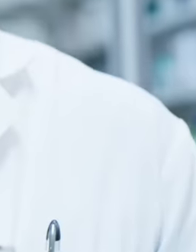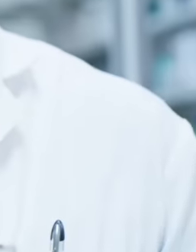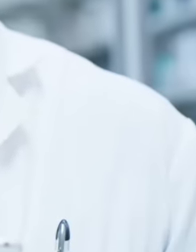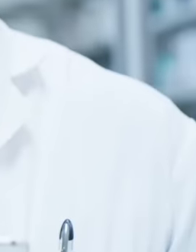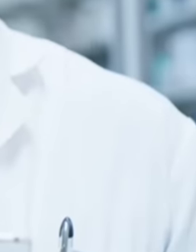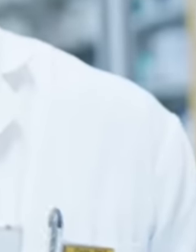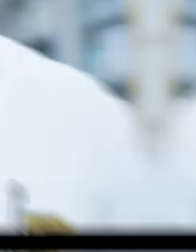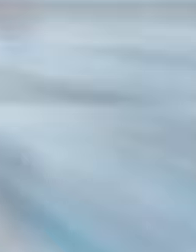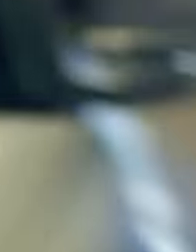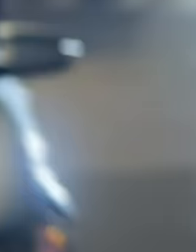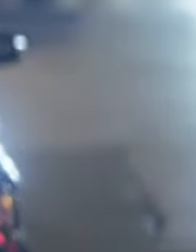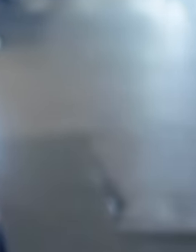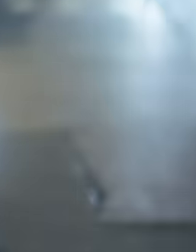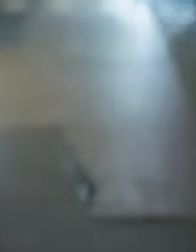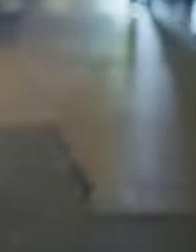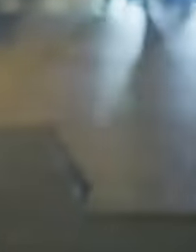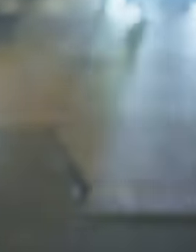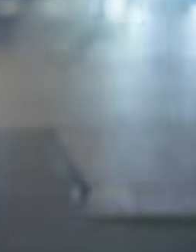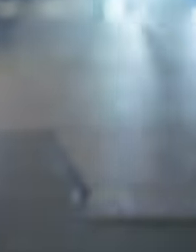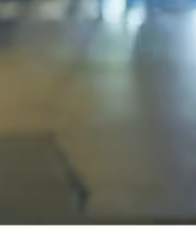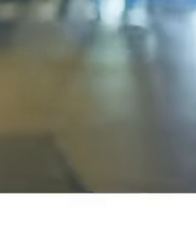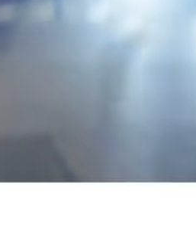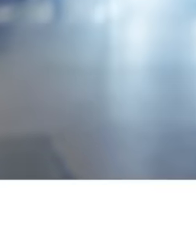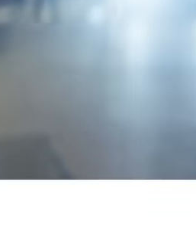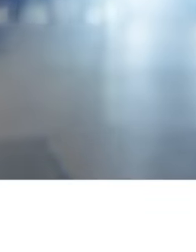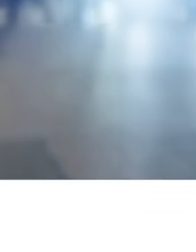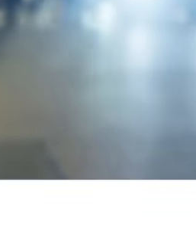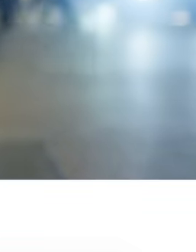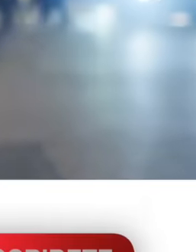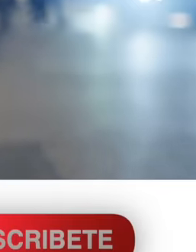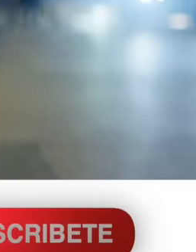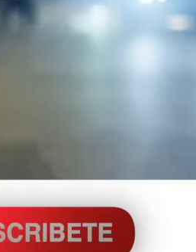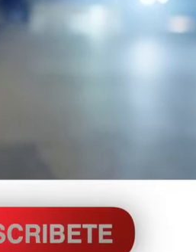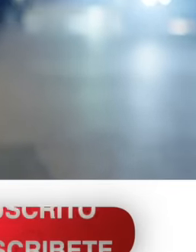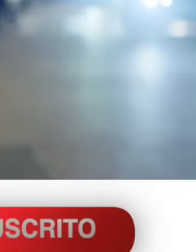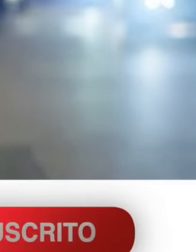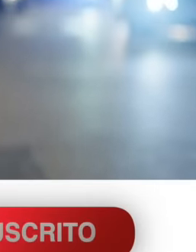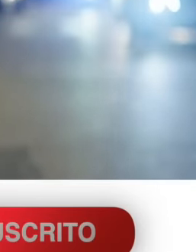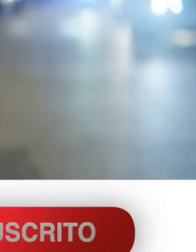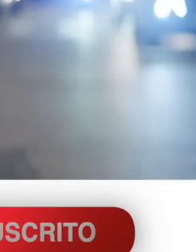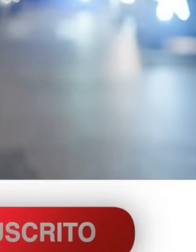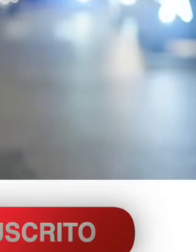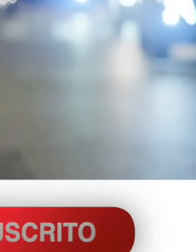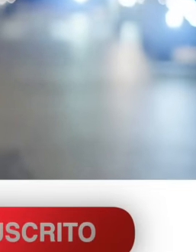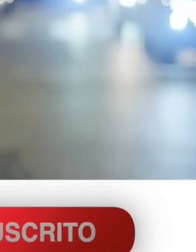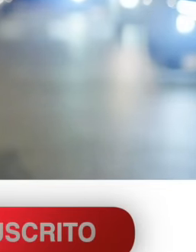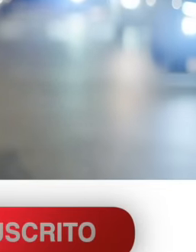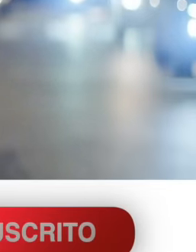other applicable legal provisions, in summary, is the health police in